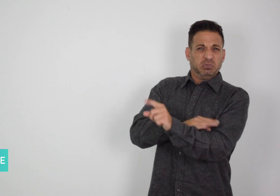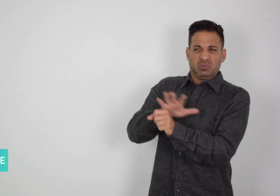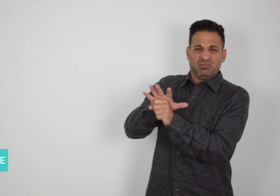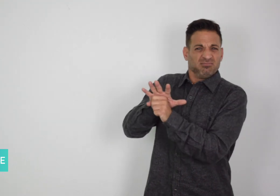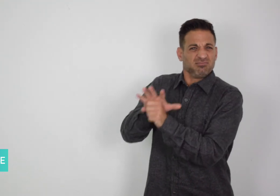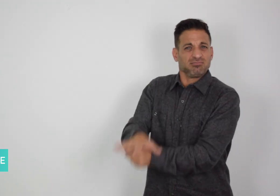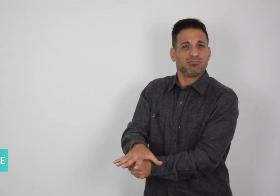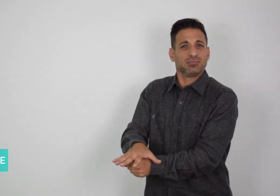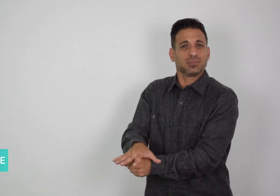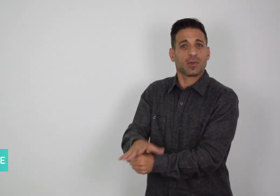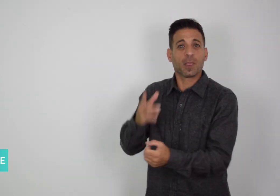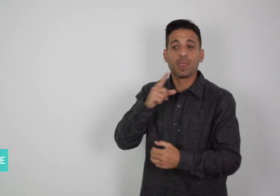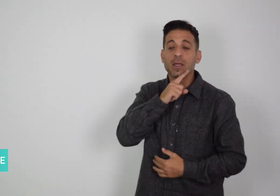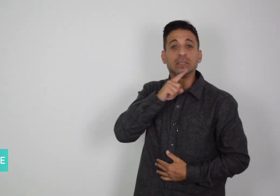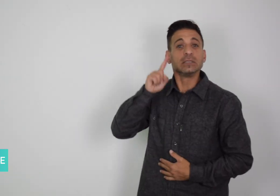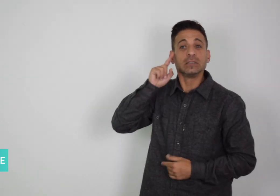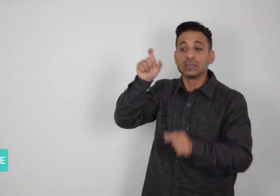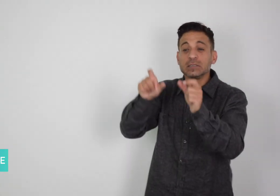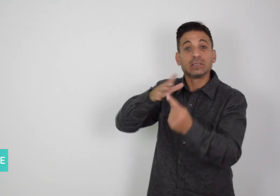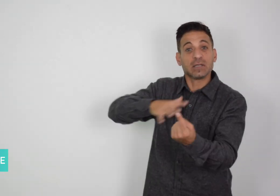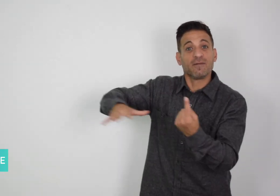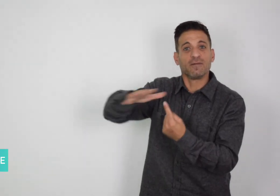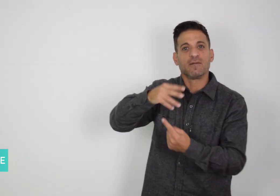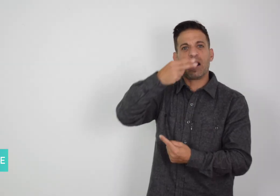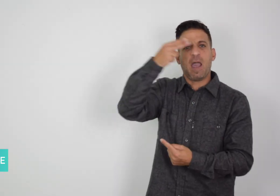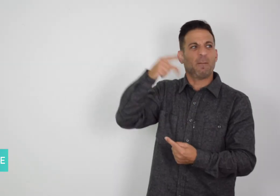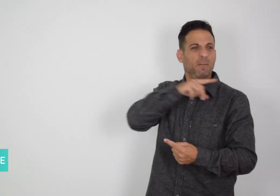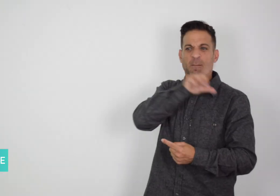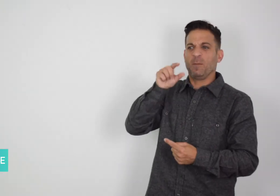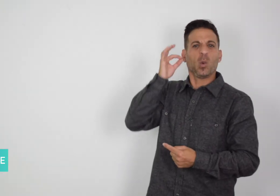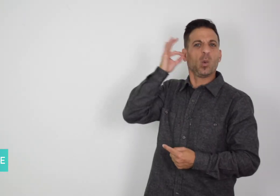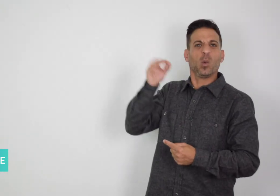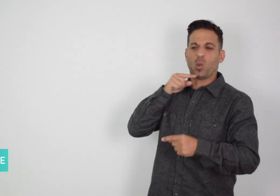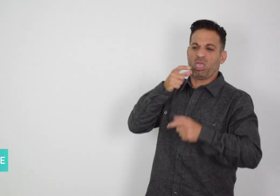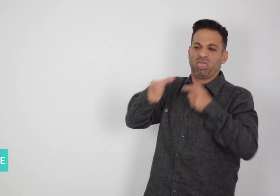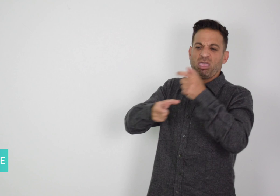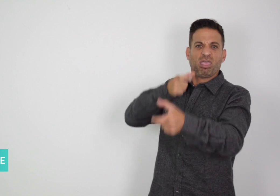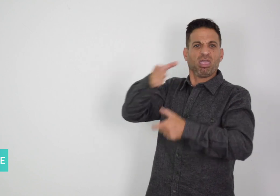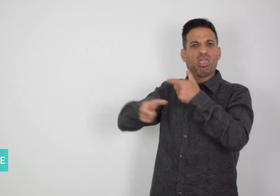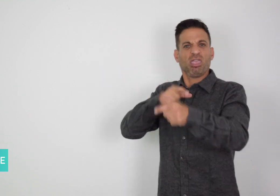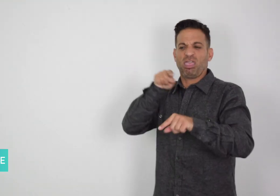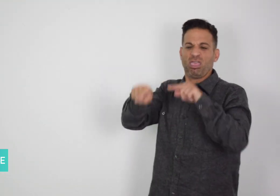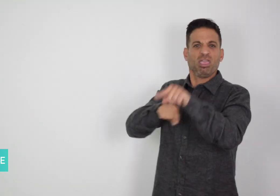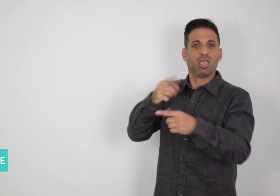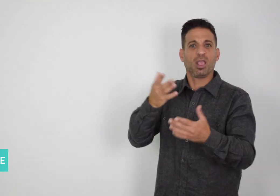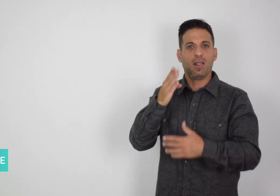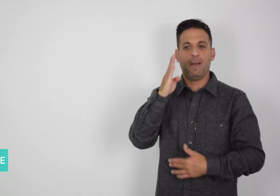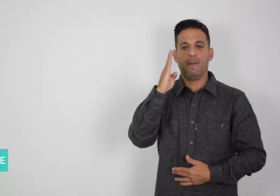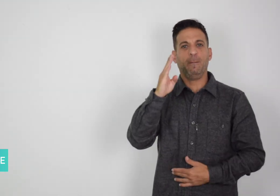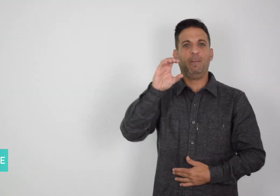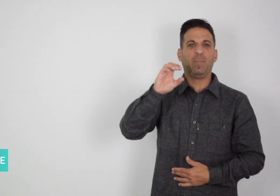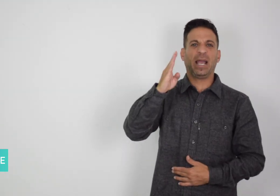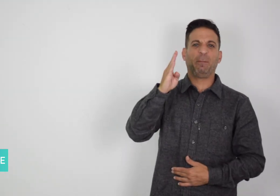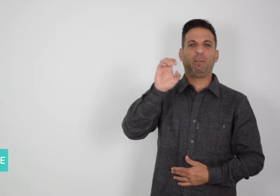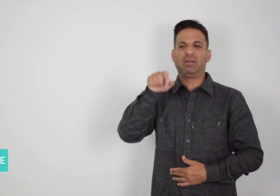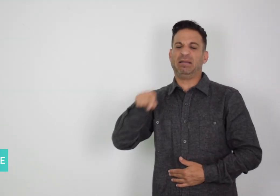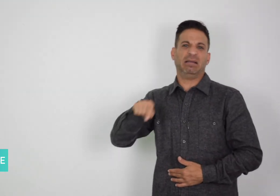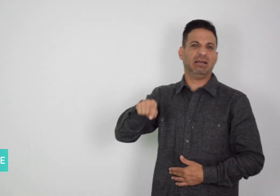Deaf people are called “bebe,” or stupid in English, and